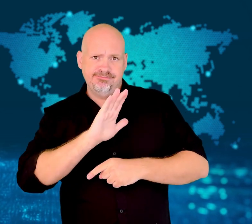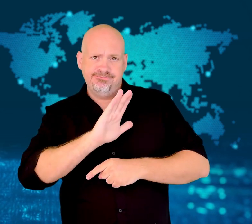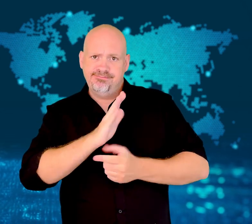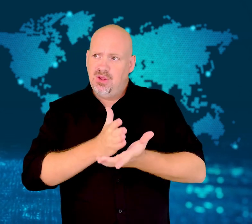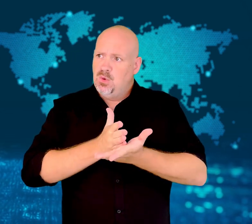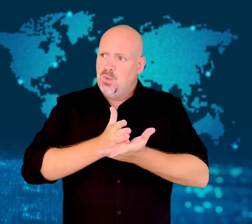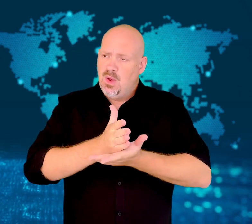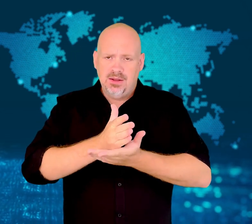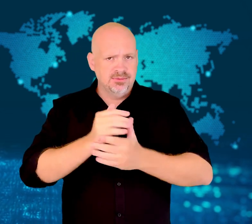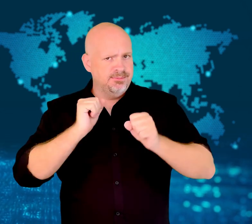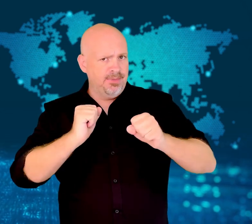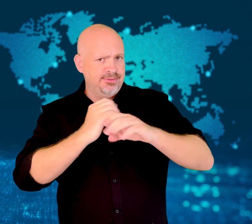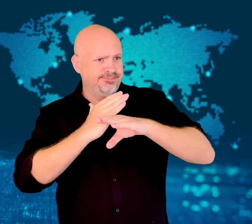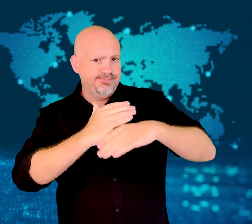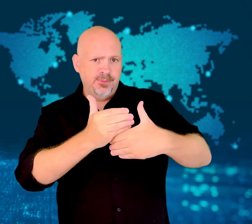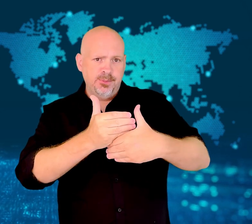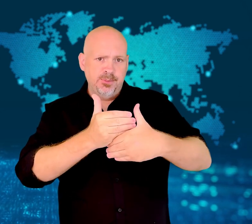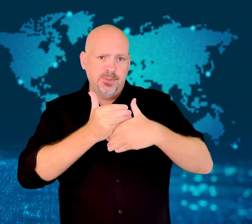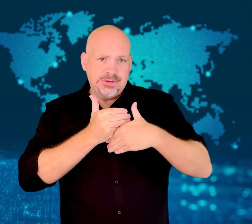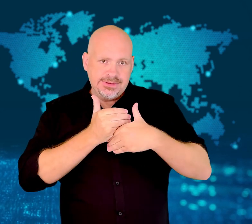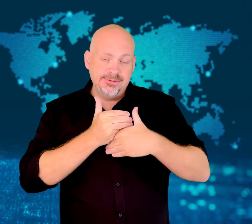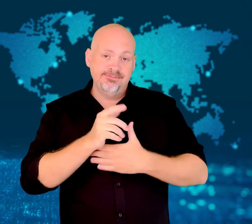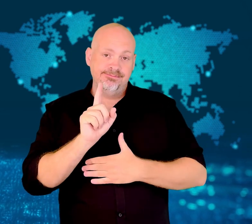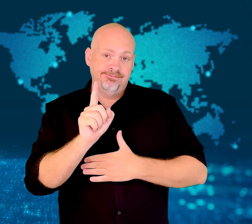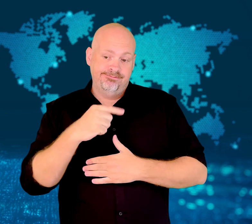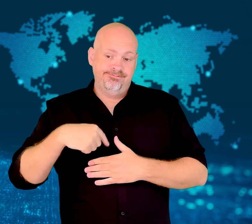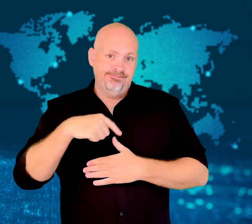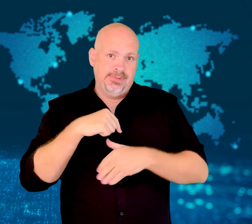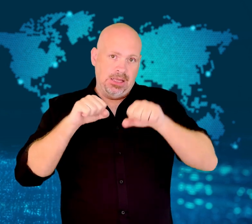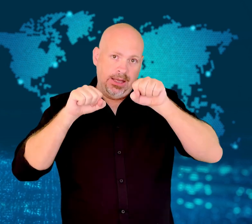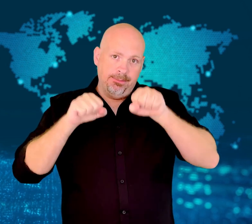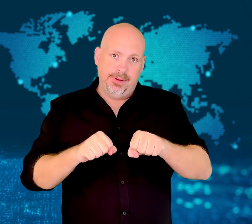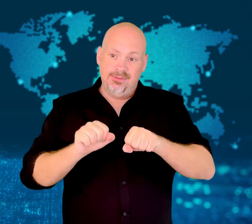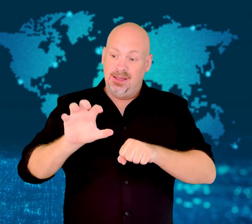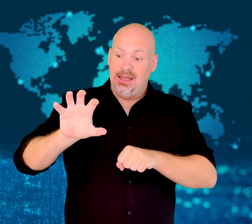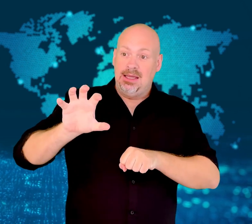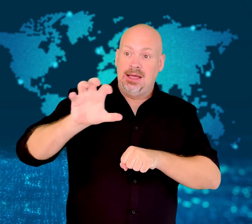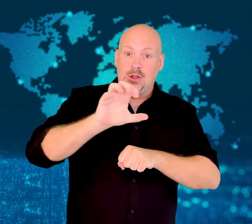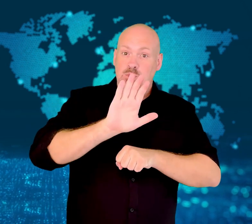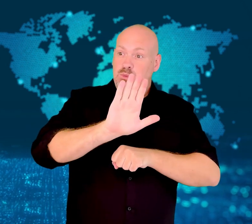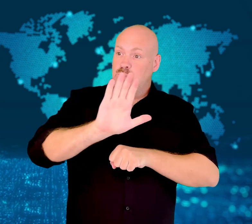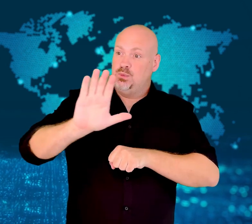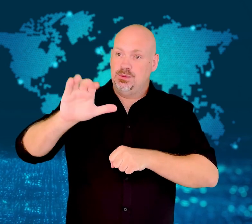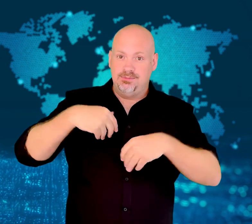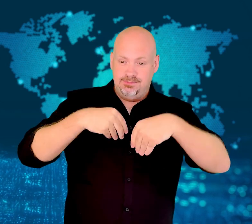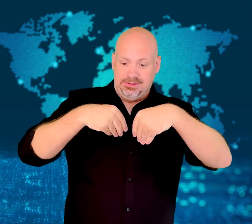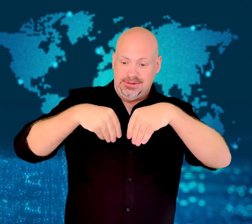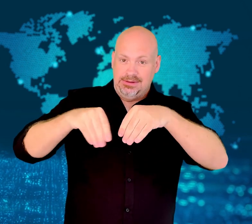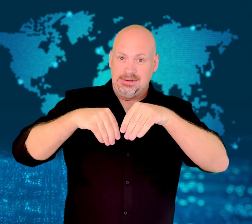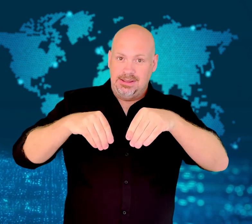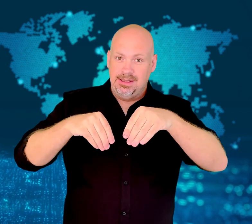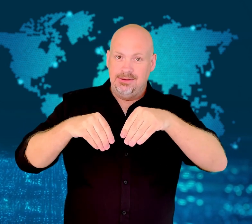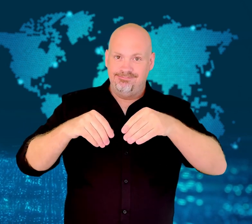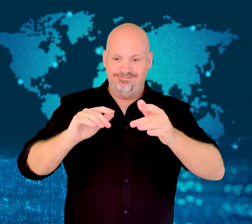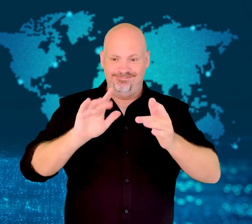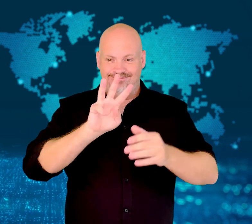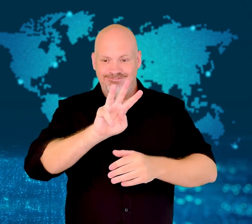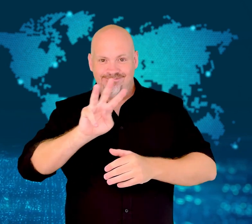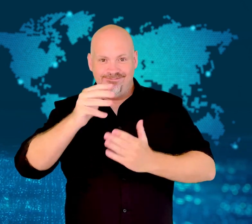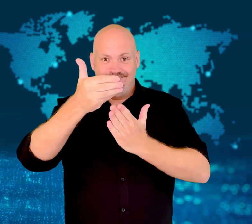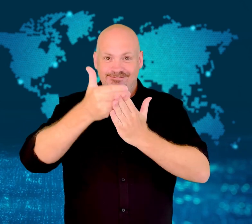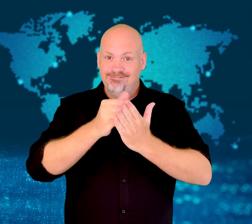the LGBTQ+ community should be protected, but that the company has